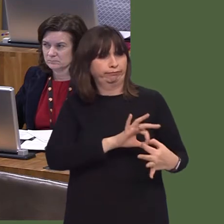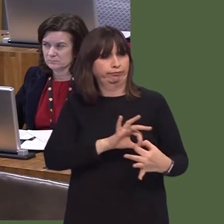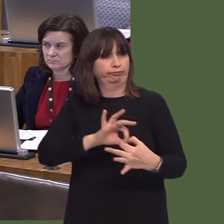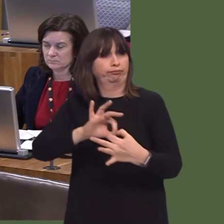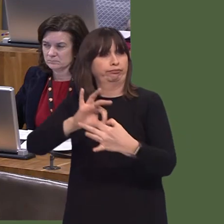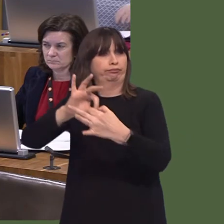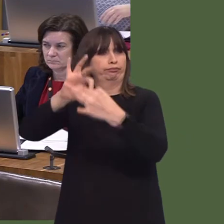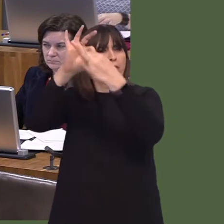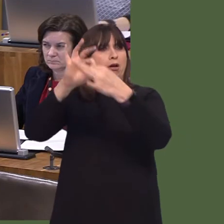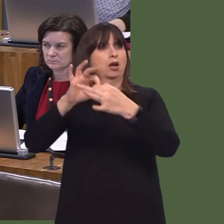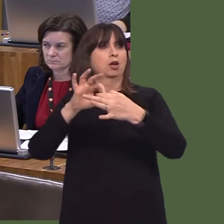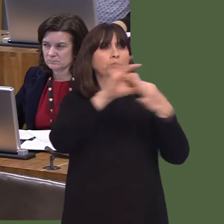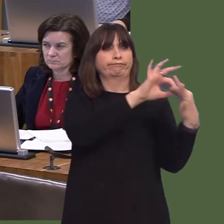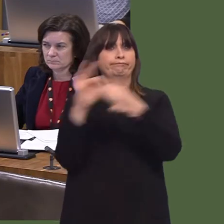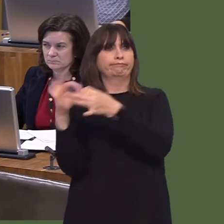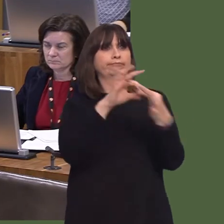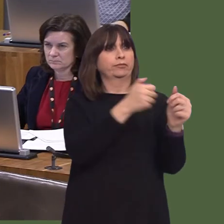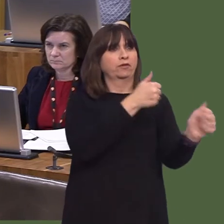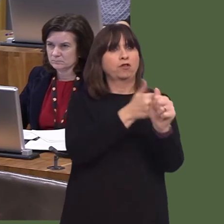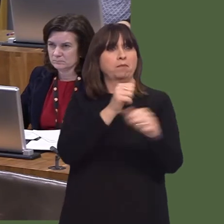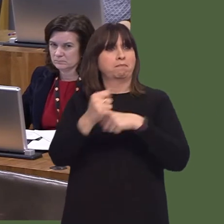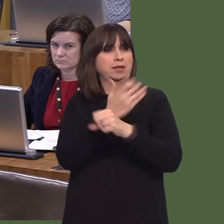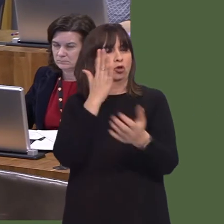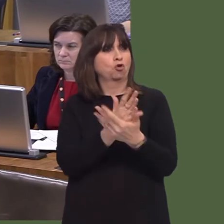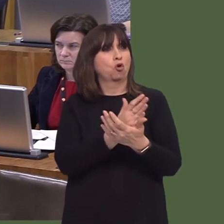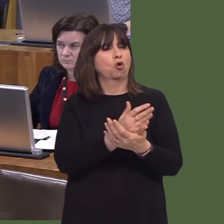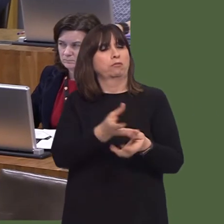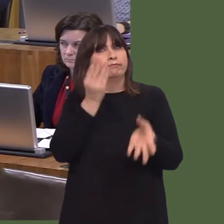get the help that they needó Bethan Jenkins AM: There's a first for everything.